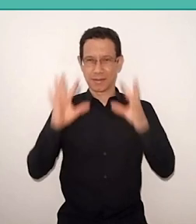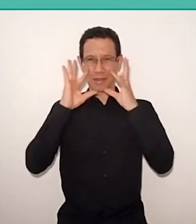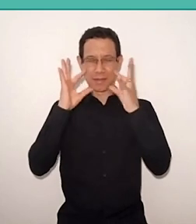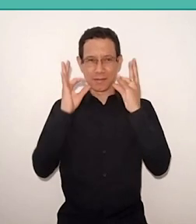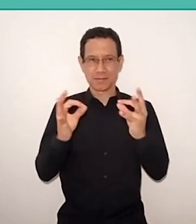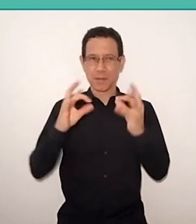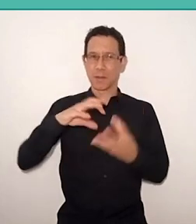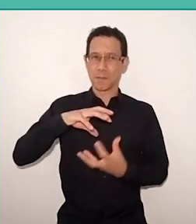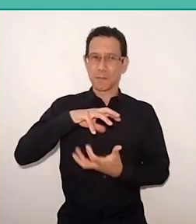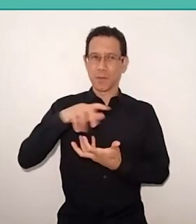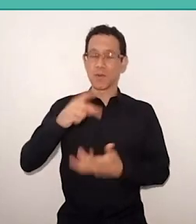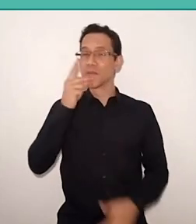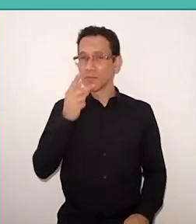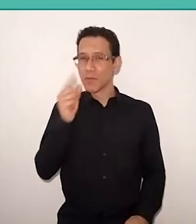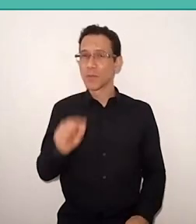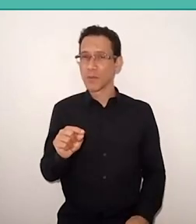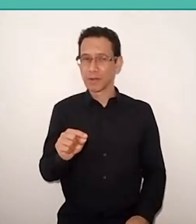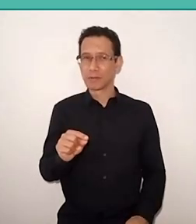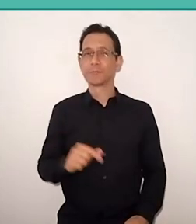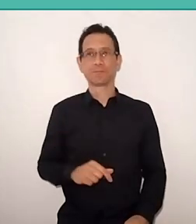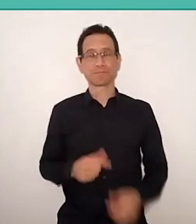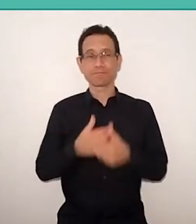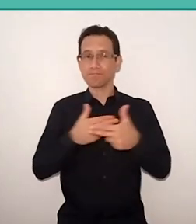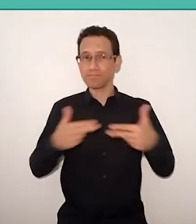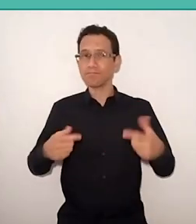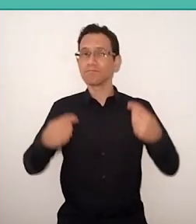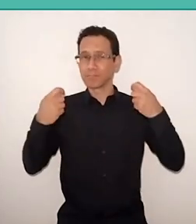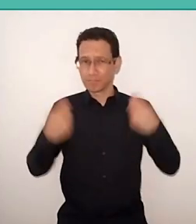he says: “One of the necessary conditions to think right